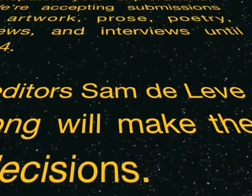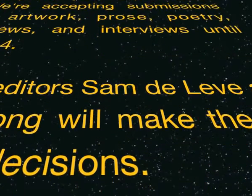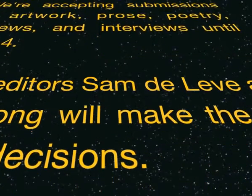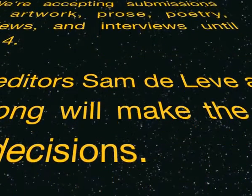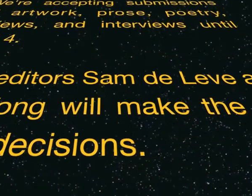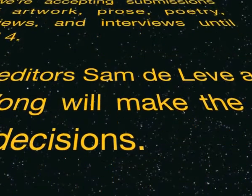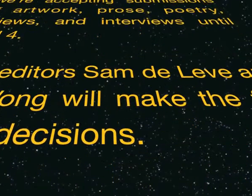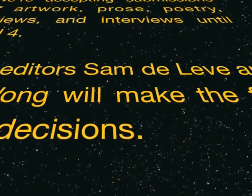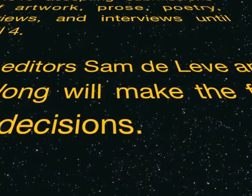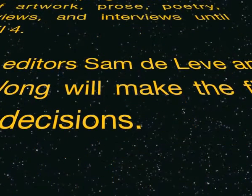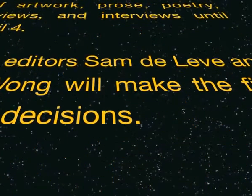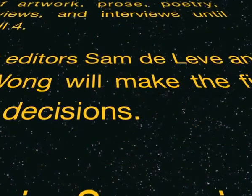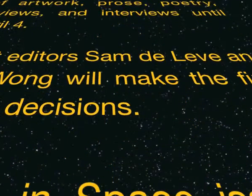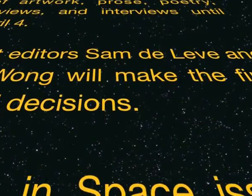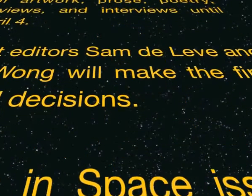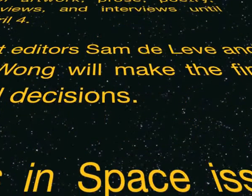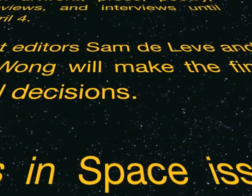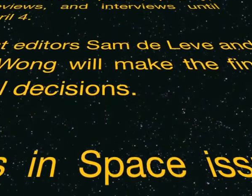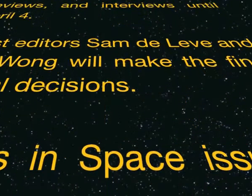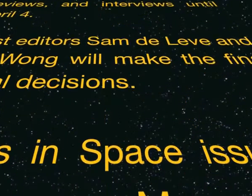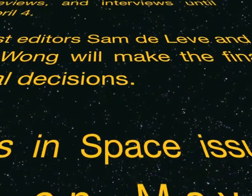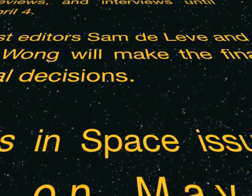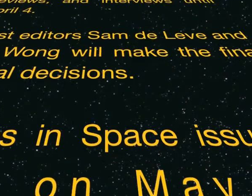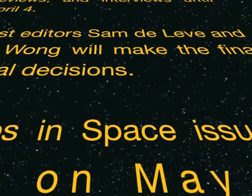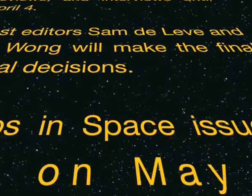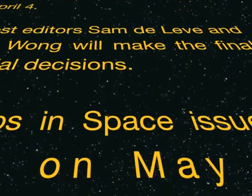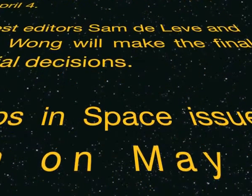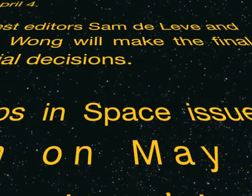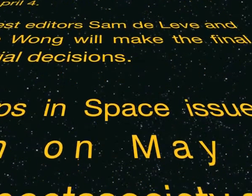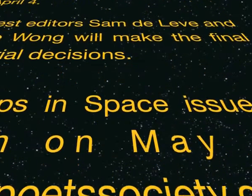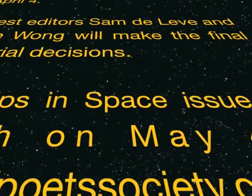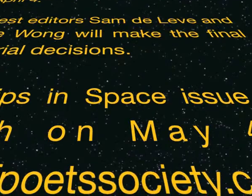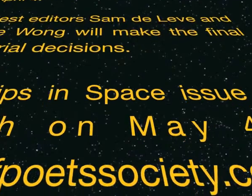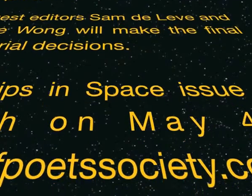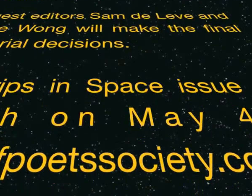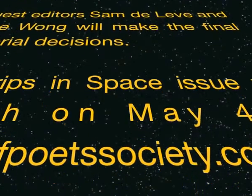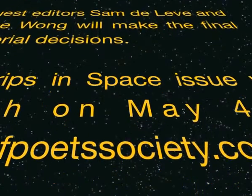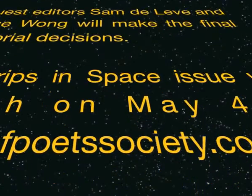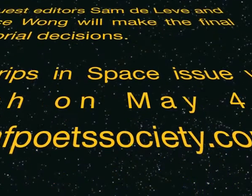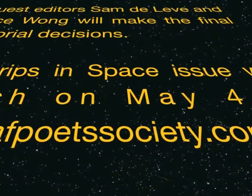will make the final editorial decisions. The Crips in Space issue will launch on May 4